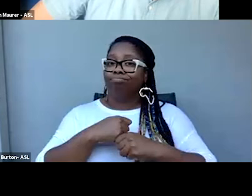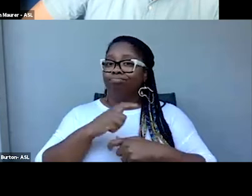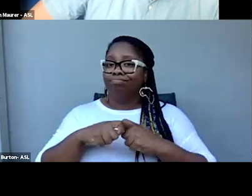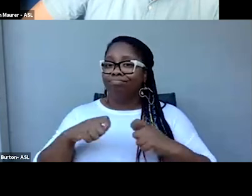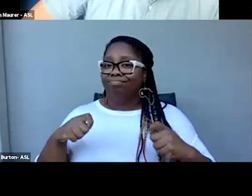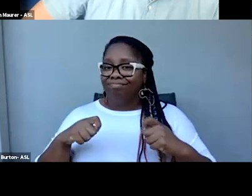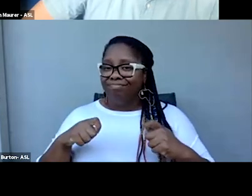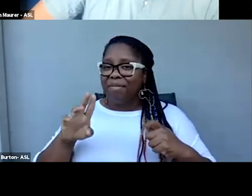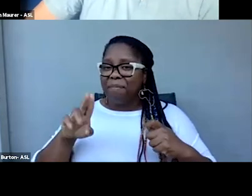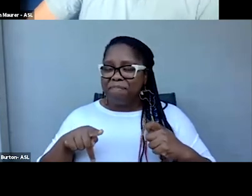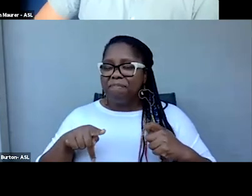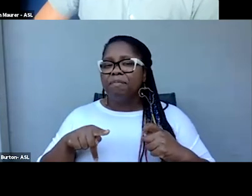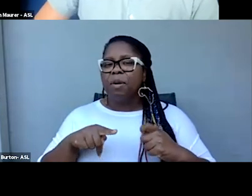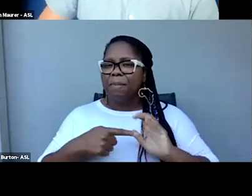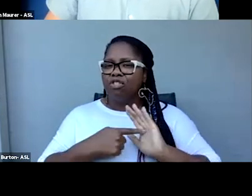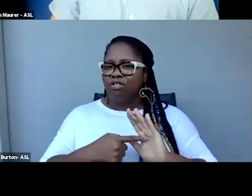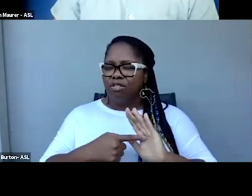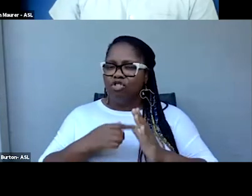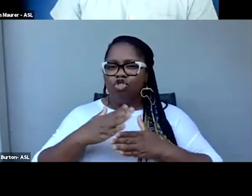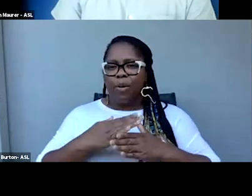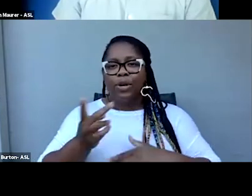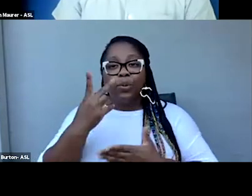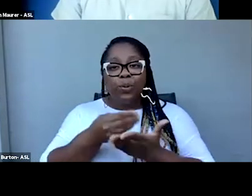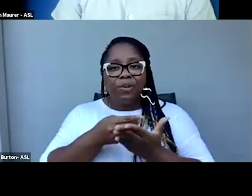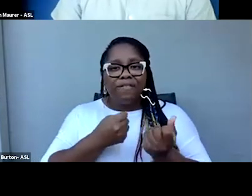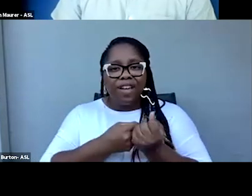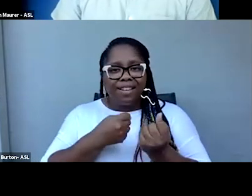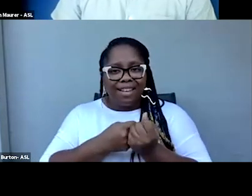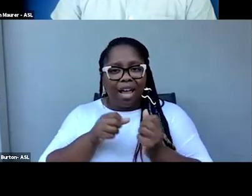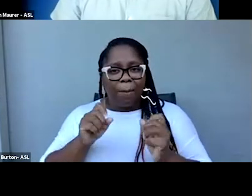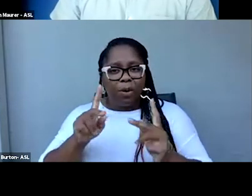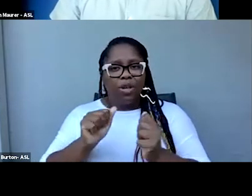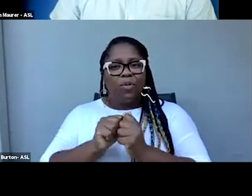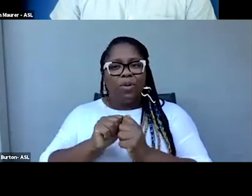by sharing two funding opportunities through Access Reframed.